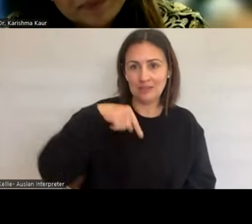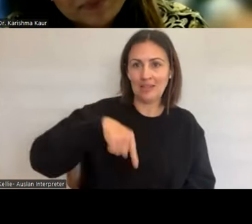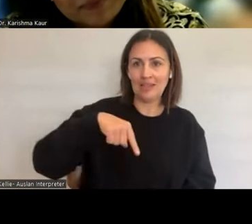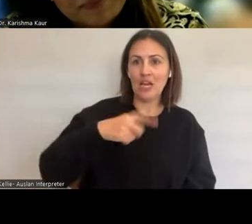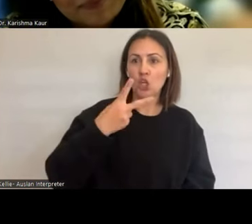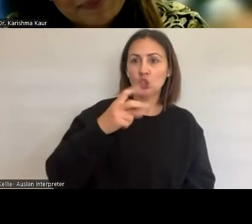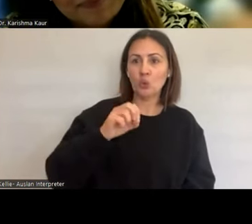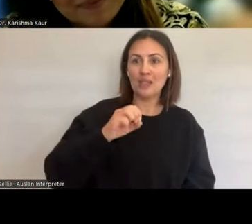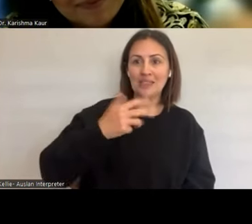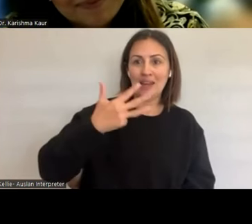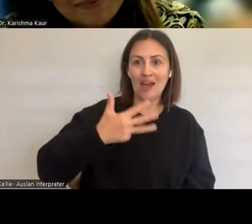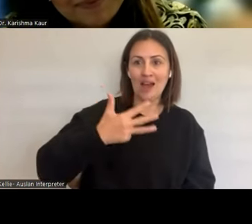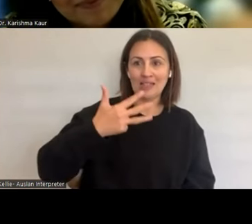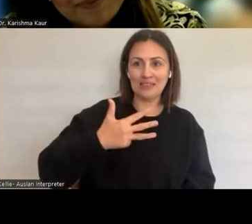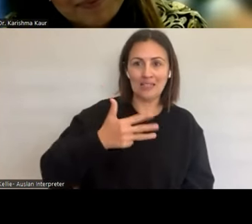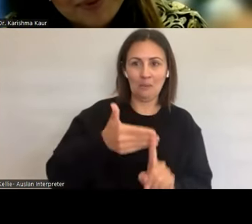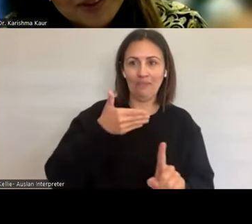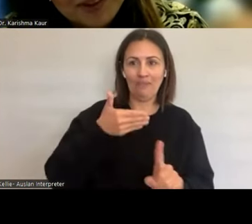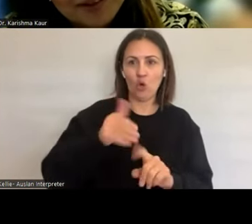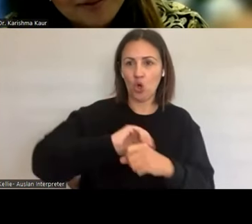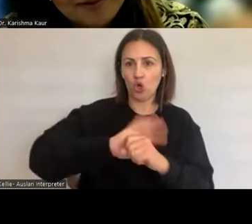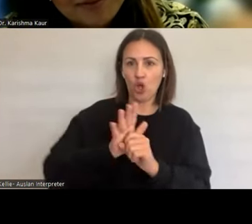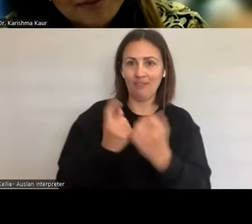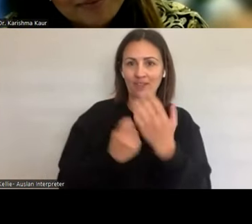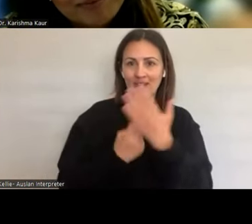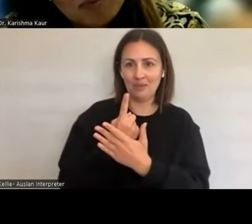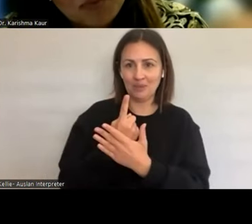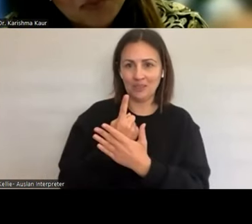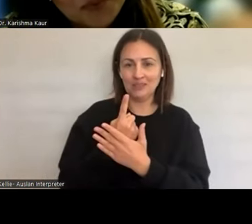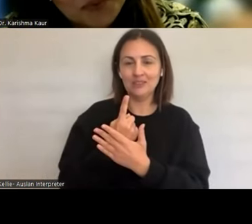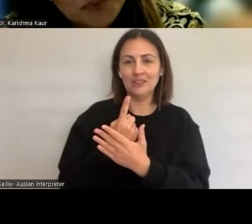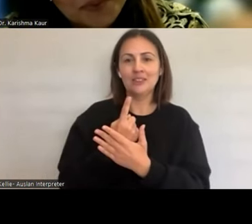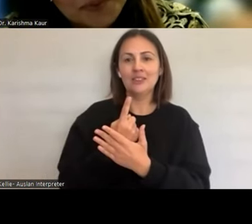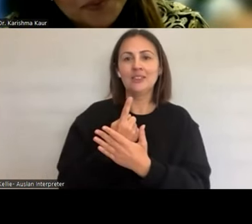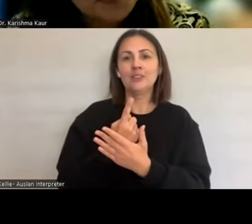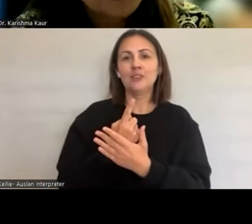conversations. It's maybe unfortunate that not a lot has changed in that time,